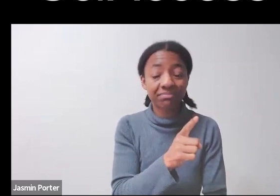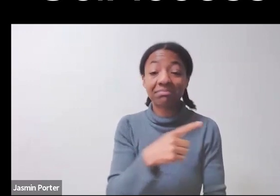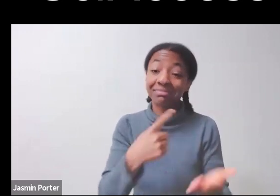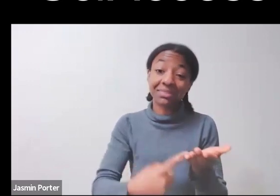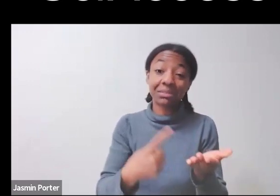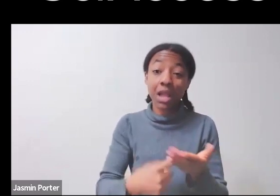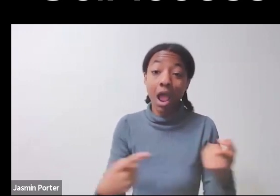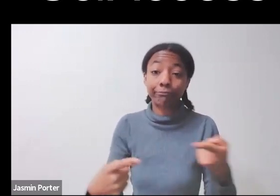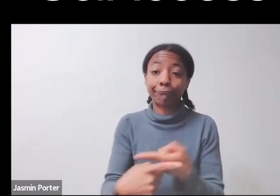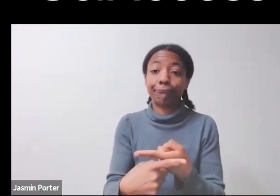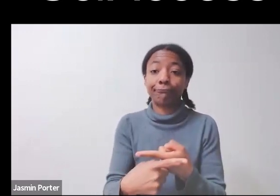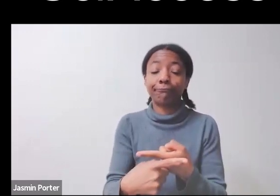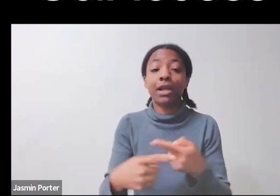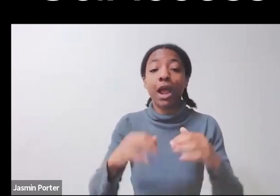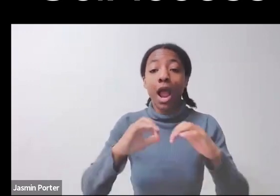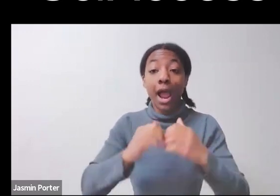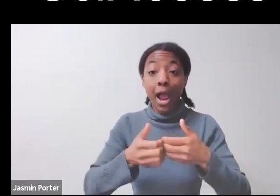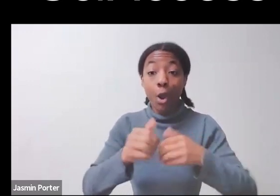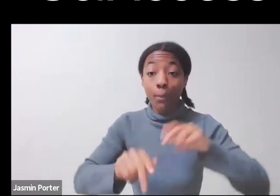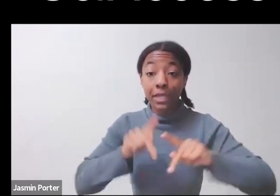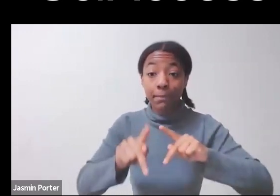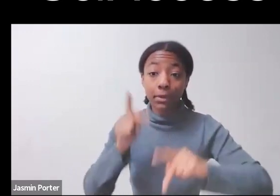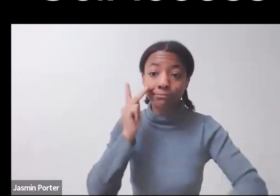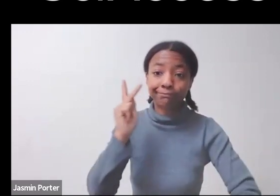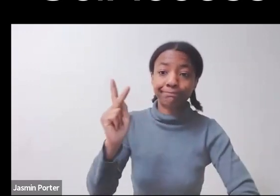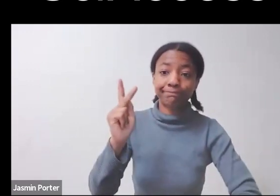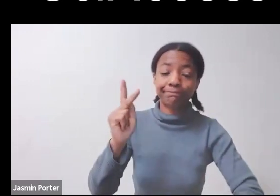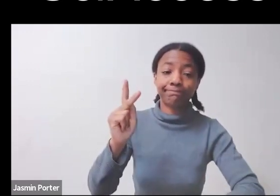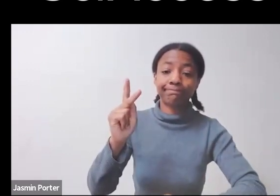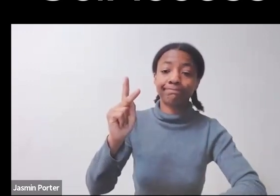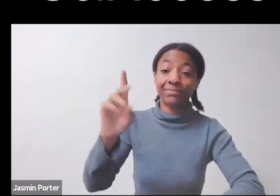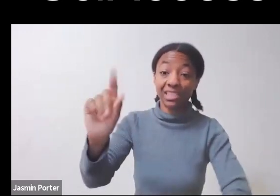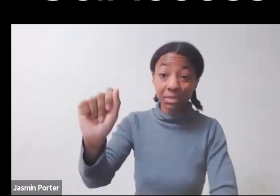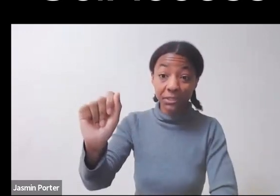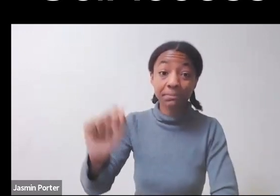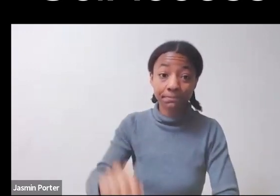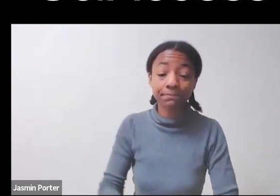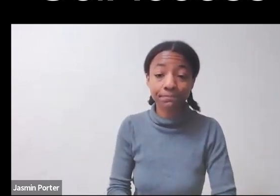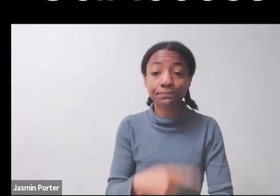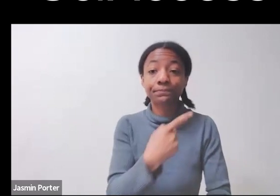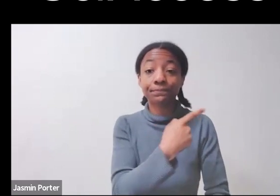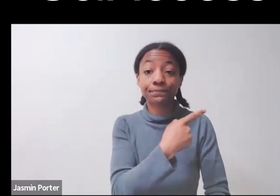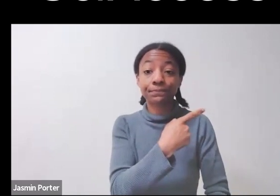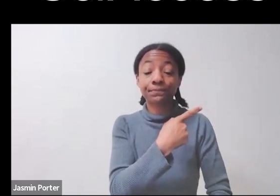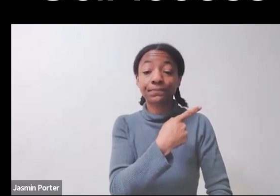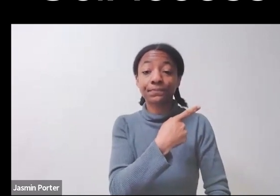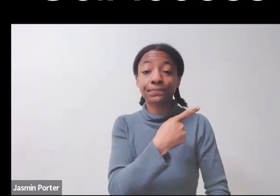Let's go ahead. This slide has a set of statistics from, this is